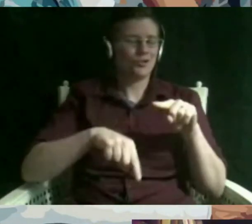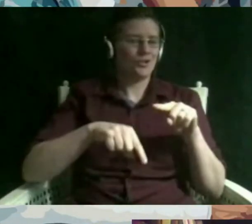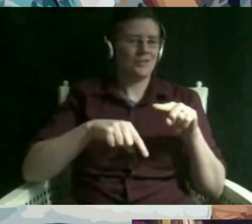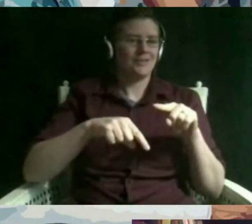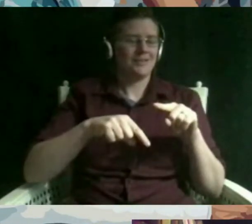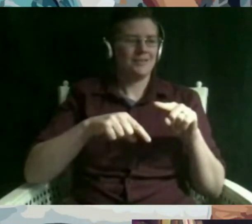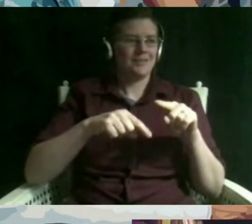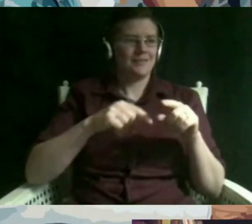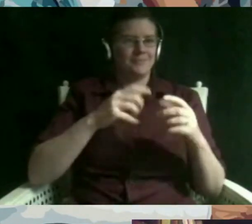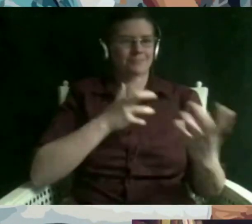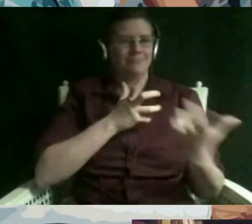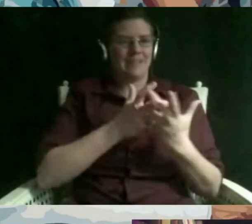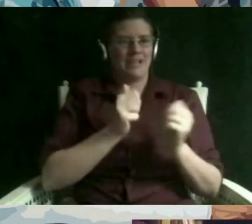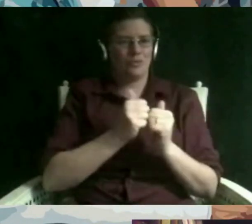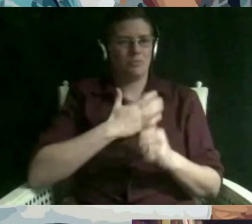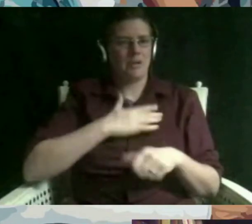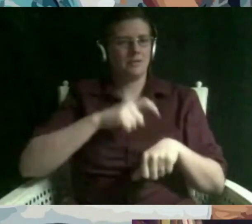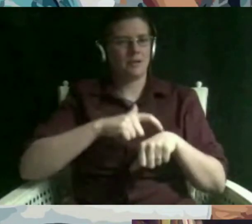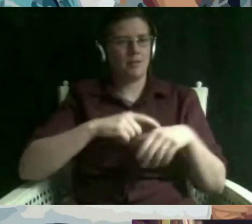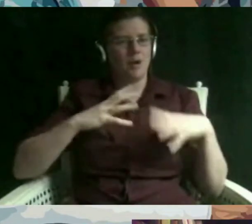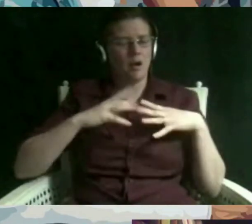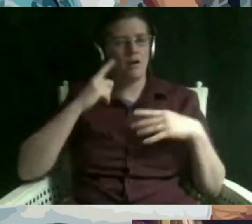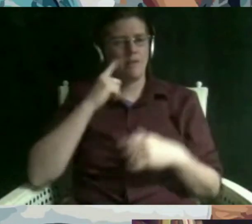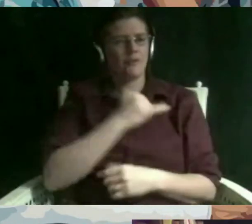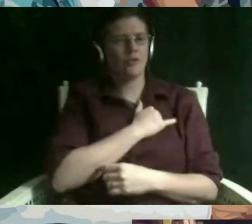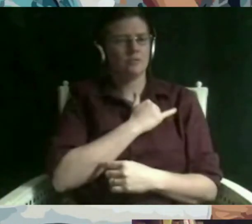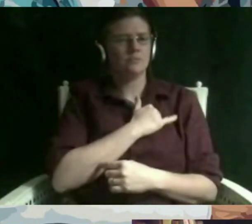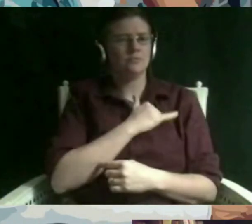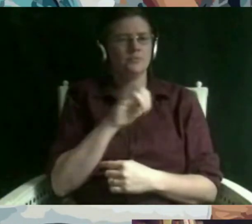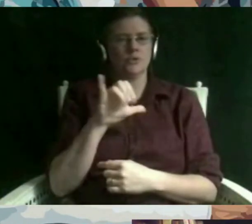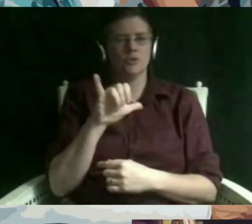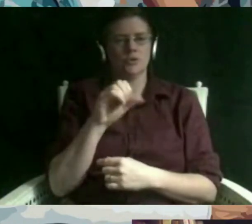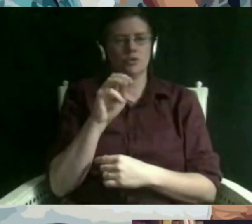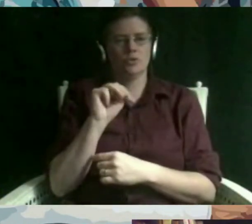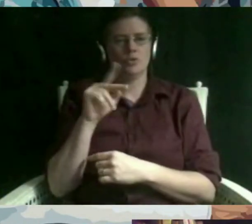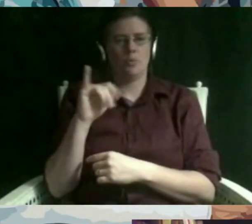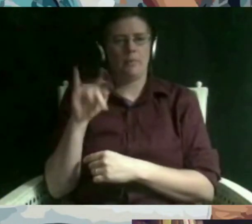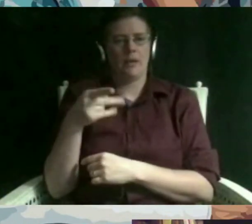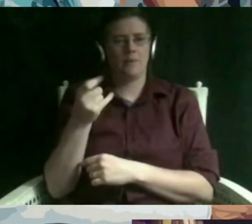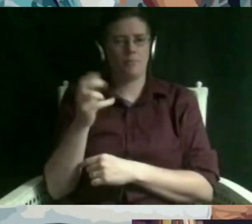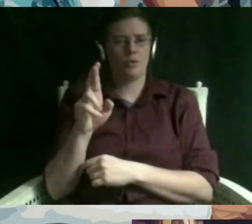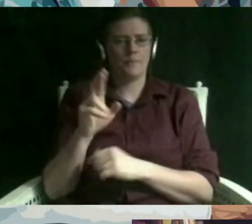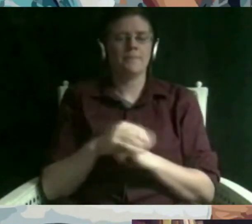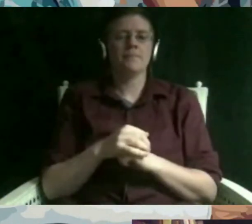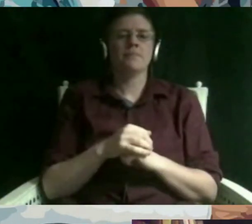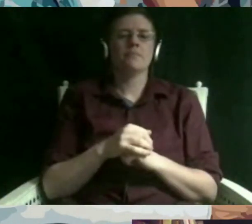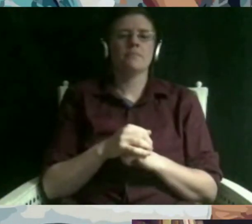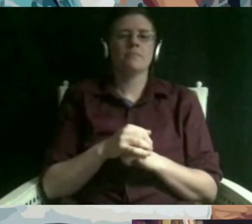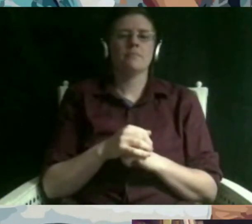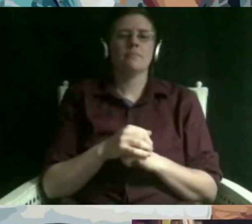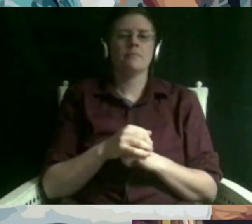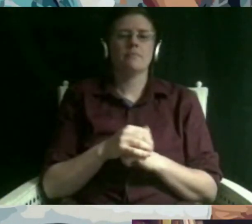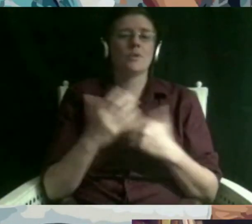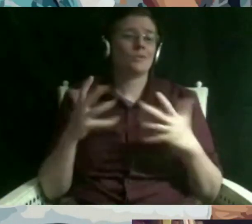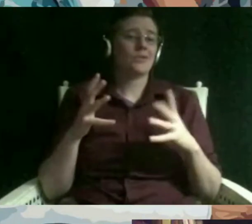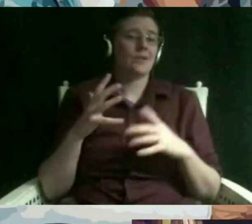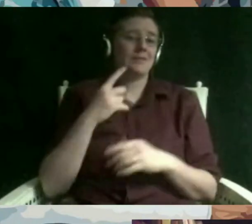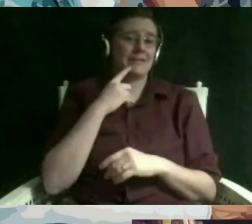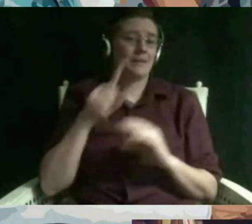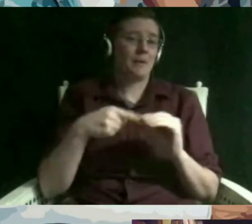kind of devastating and just hurtful um yeah that's that's all i have to say about that well